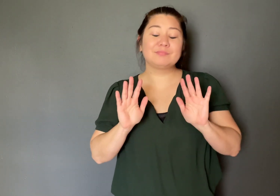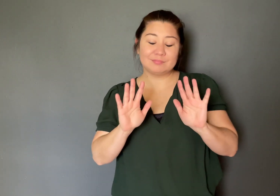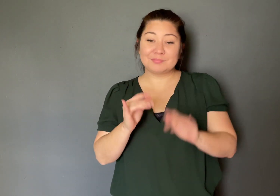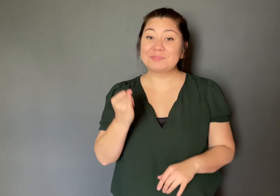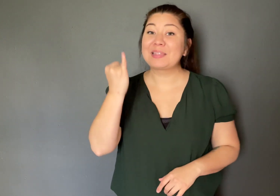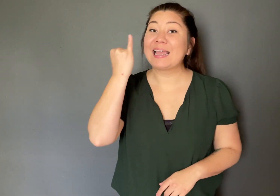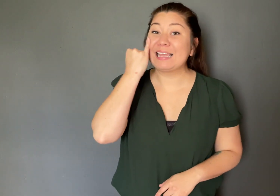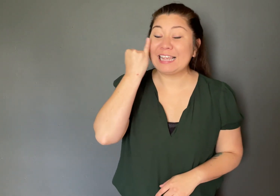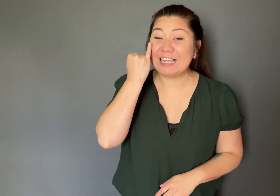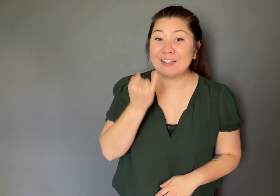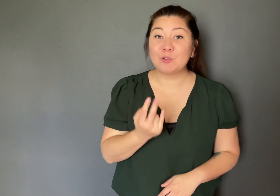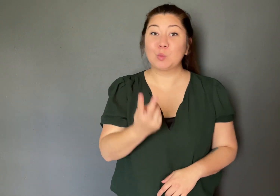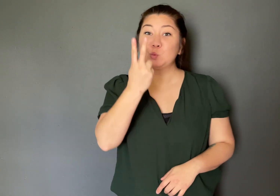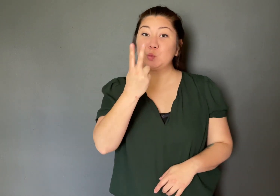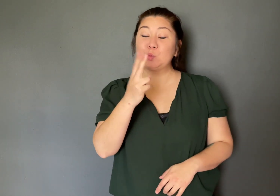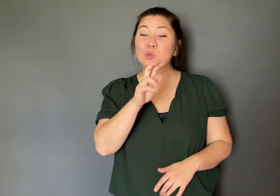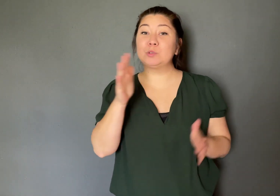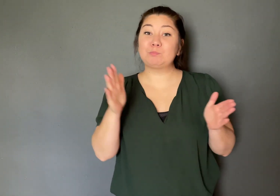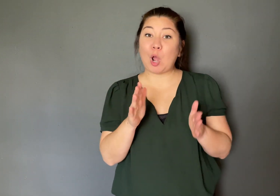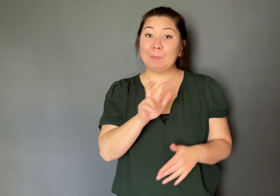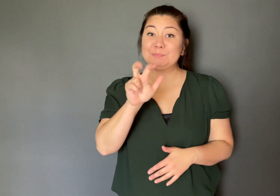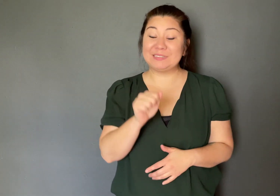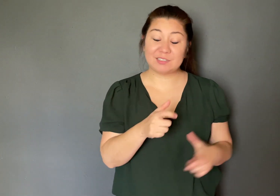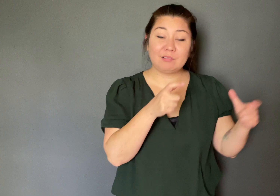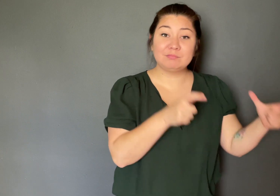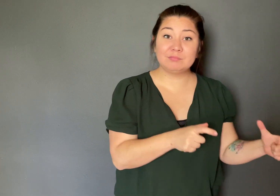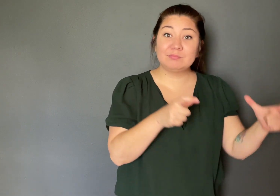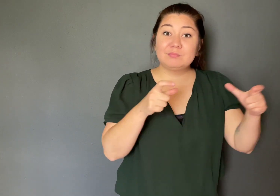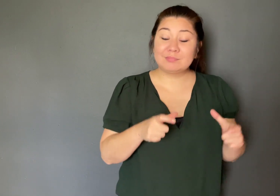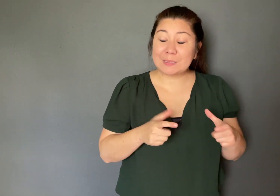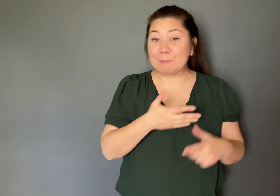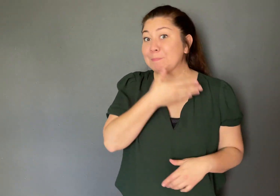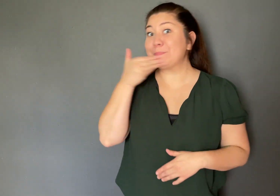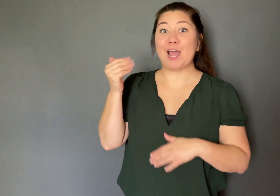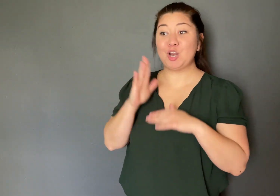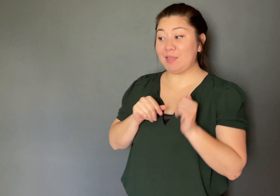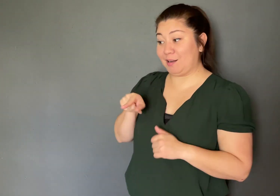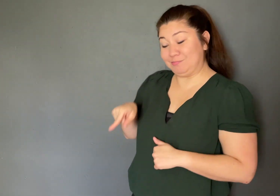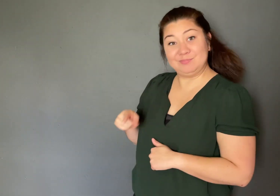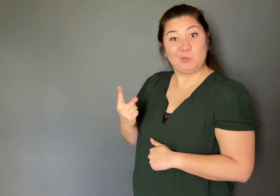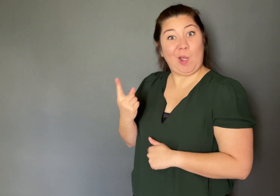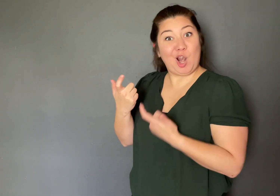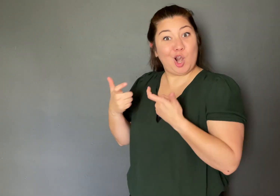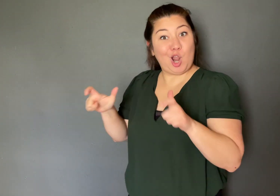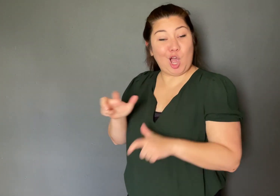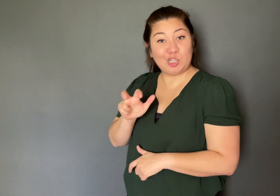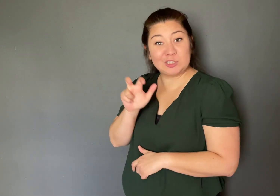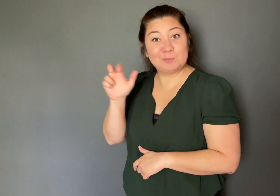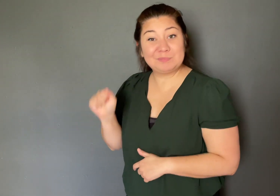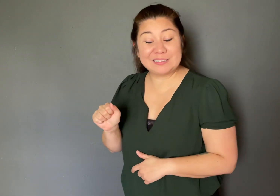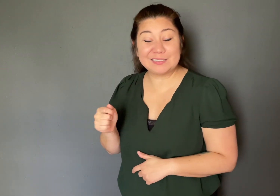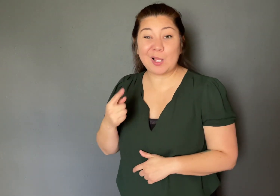Even if two smaller pizzas are better than one larger pizza,